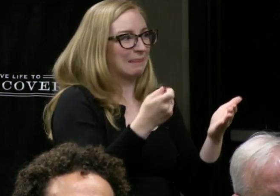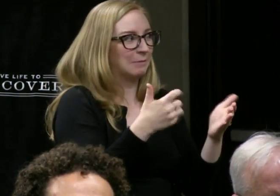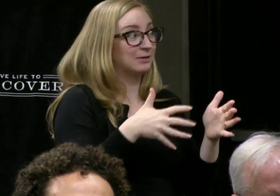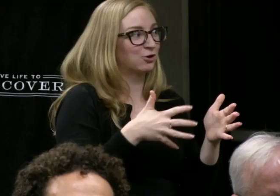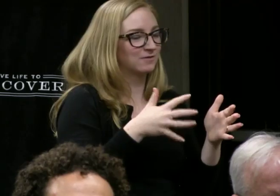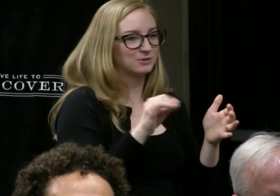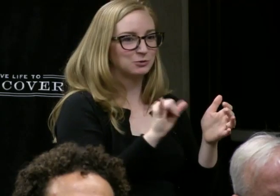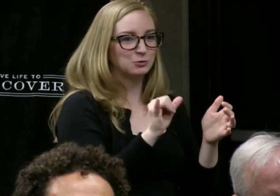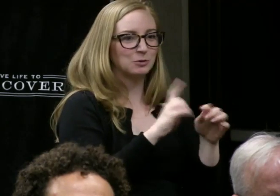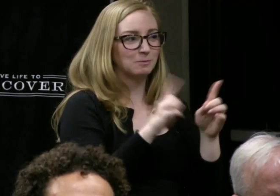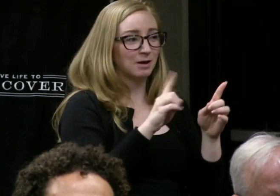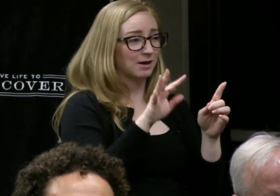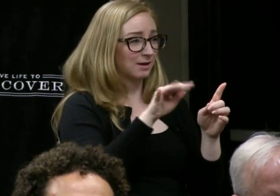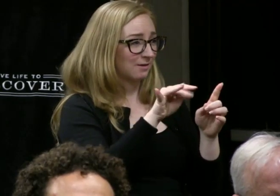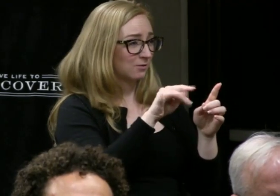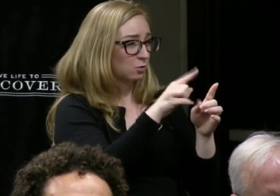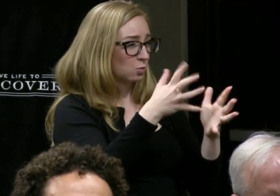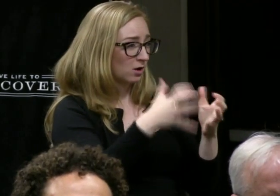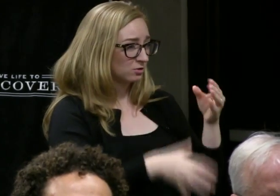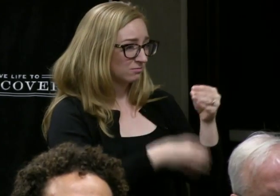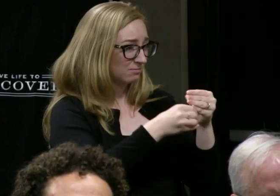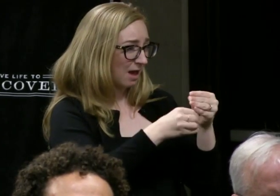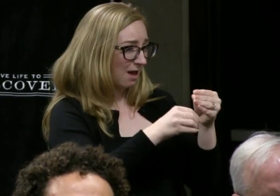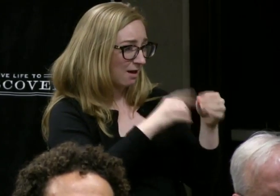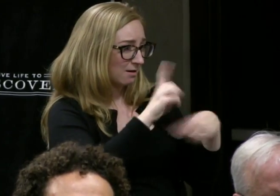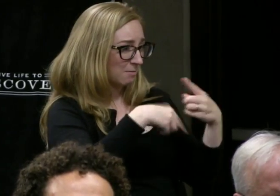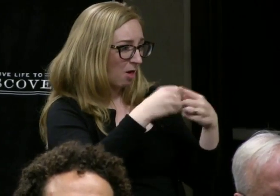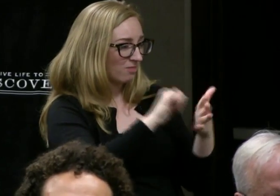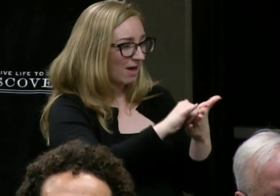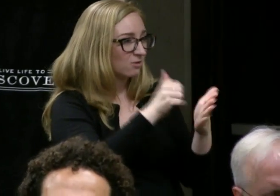I wonder if you had anything to share in that regard as performers and producers?